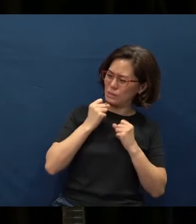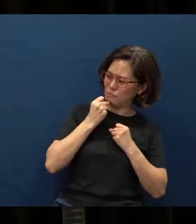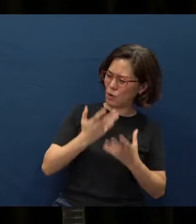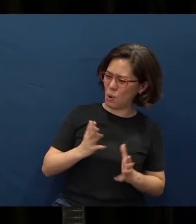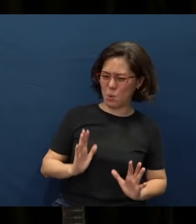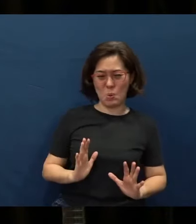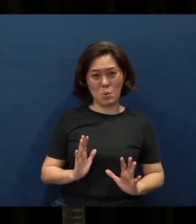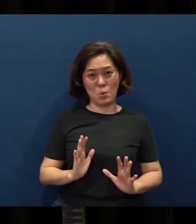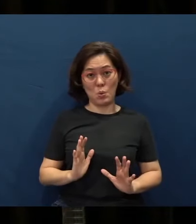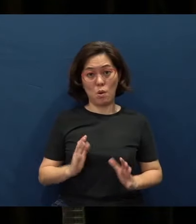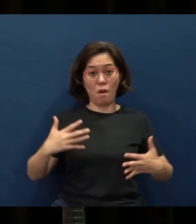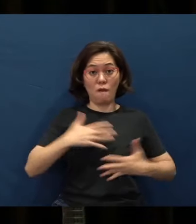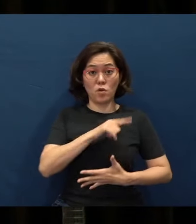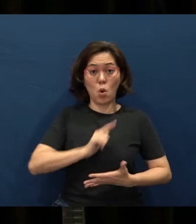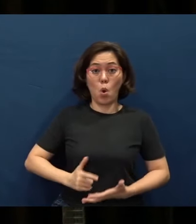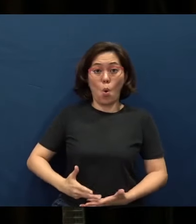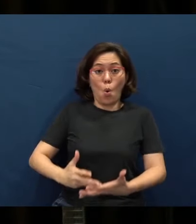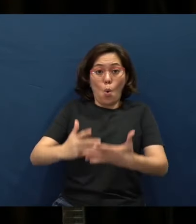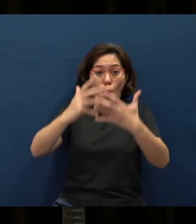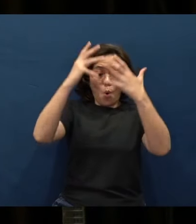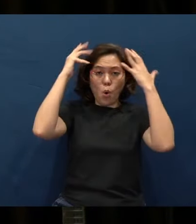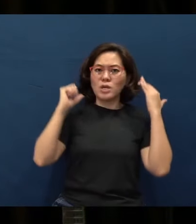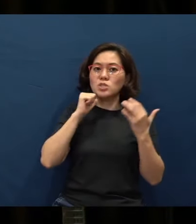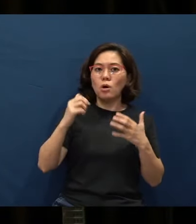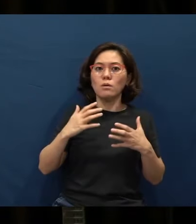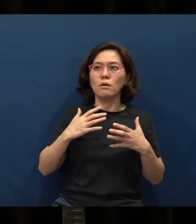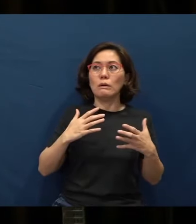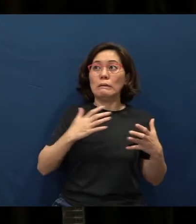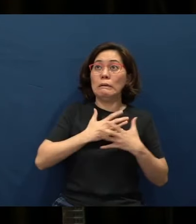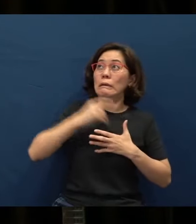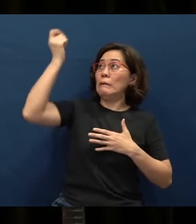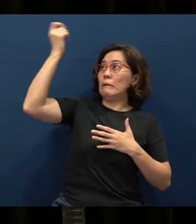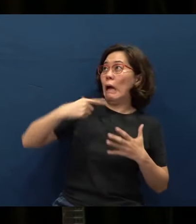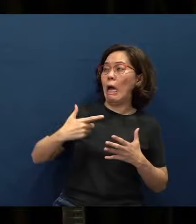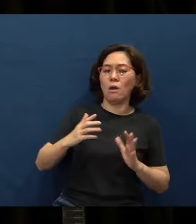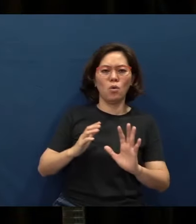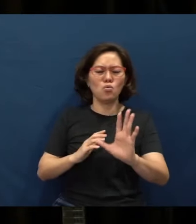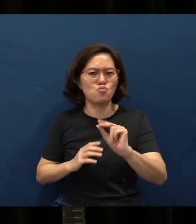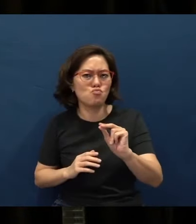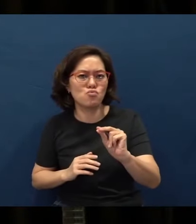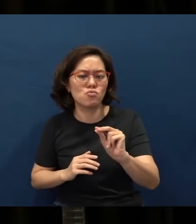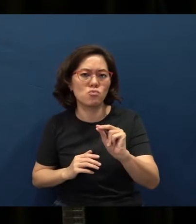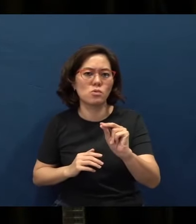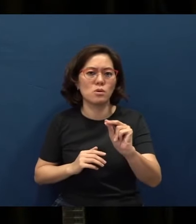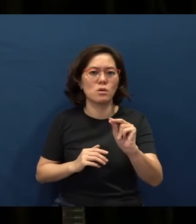The fear of the Lord came over me - it was not a fear that lightning would strike me because I said those words,